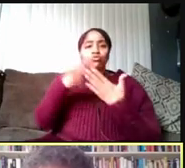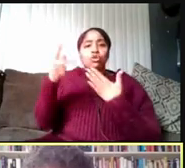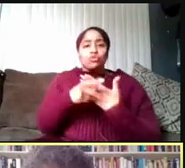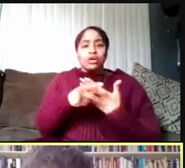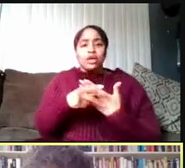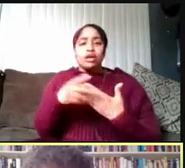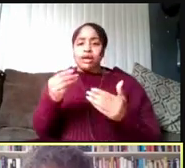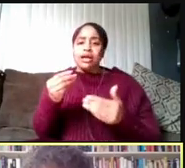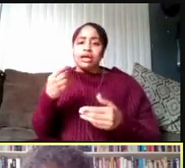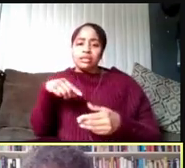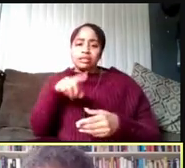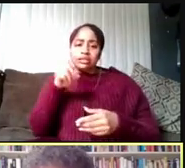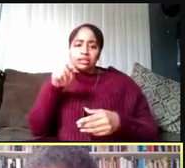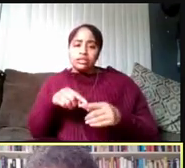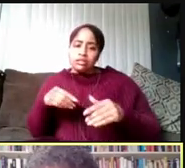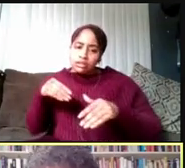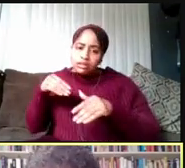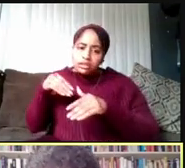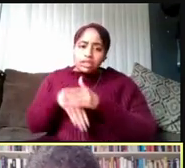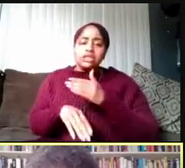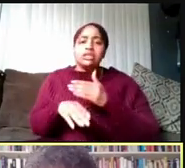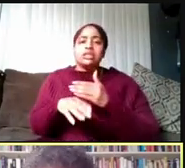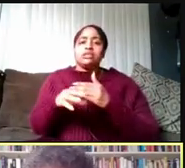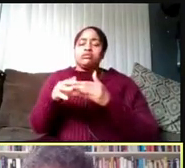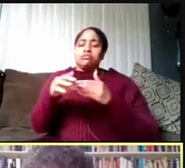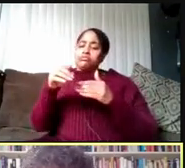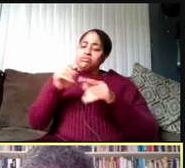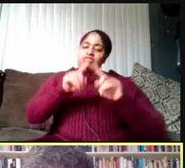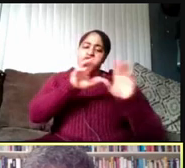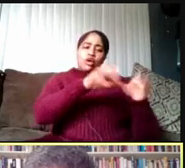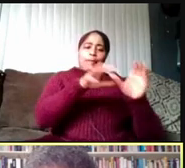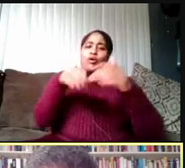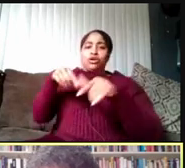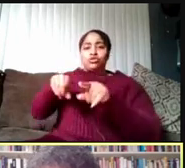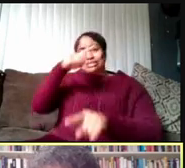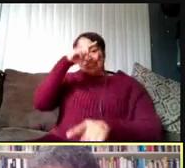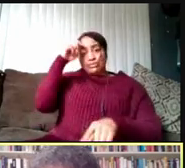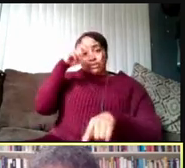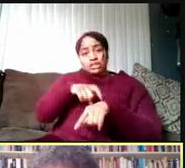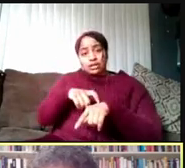with in-person components this summer. Second, we typically offer a number